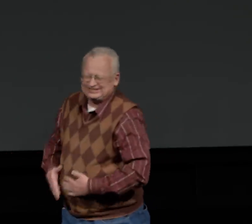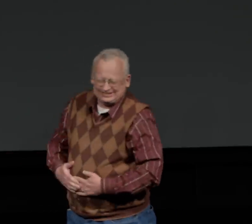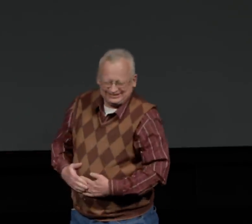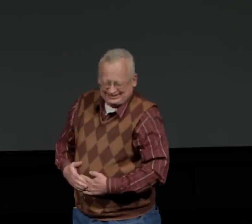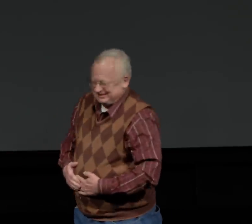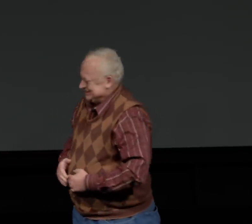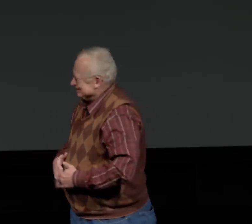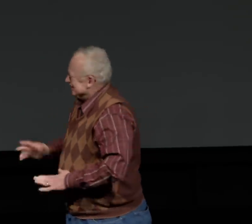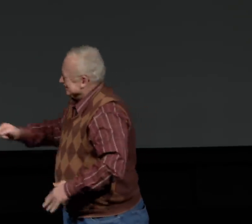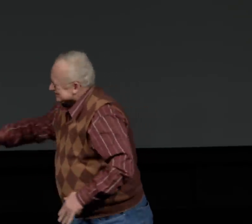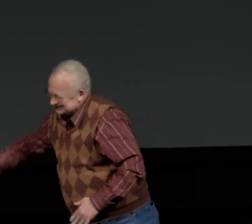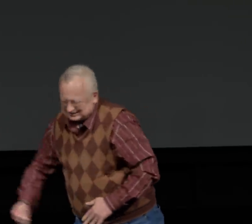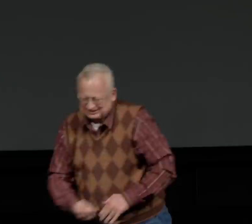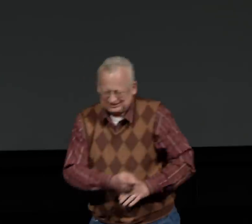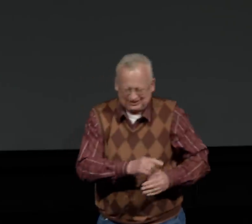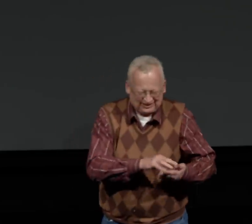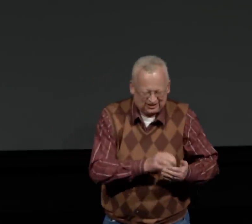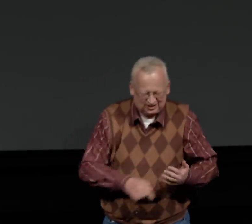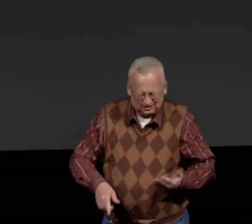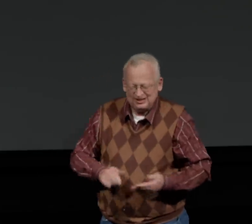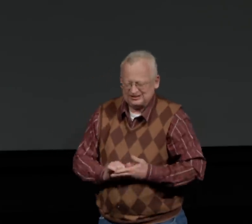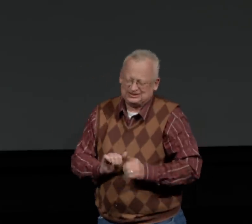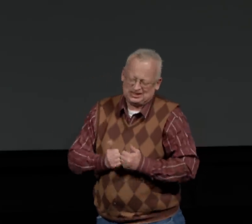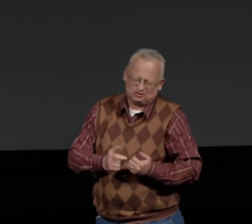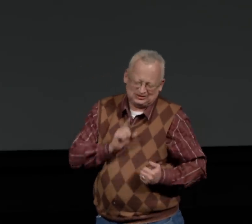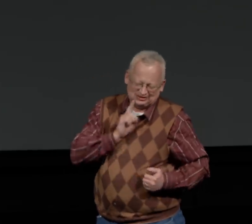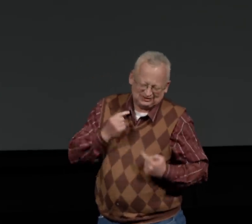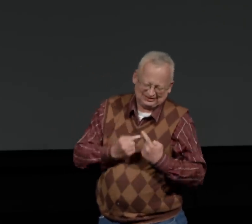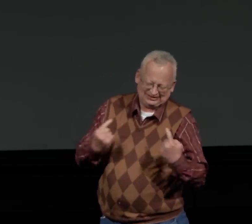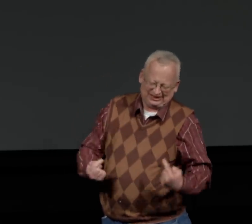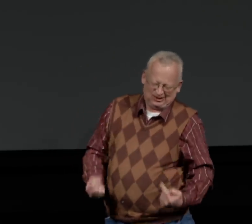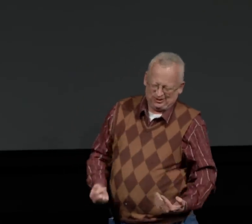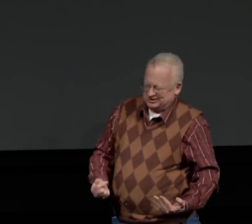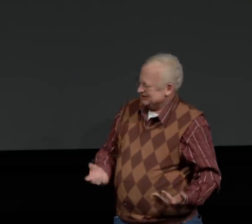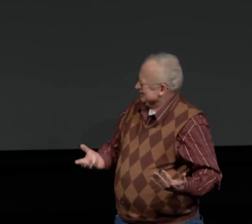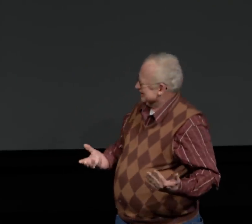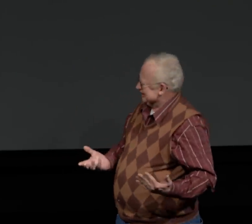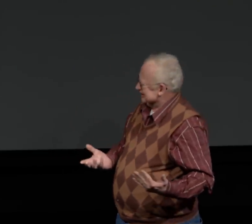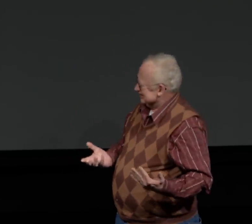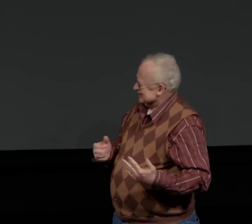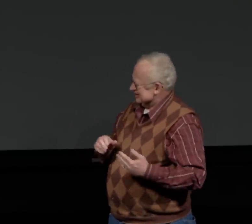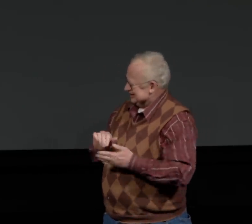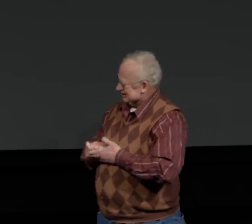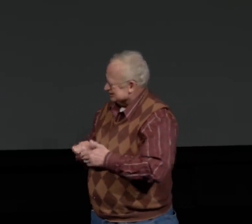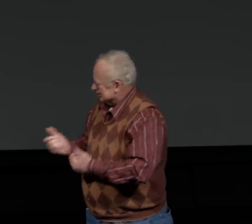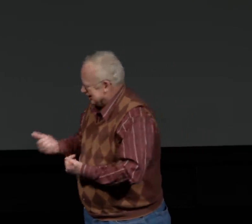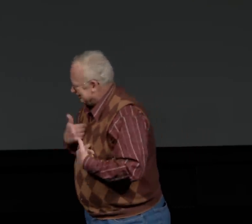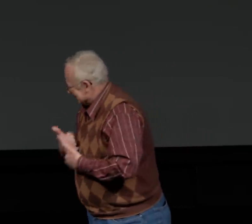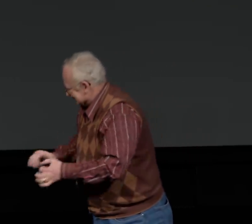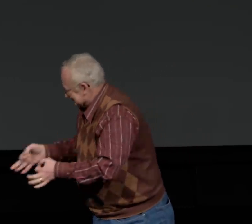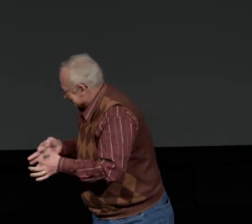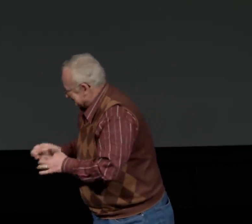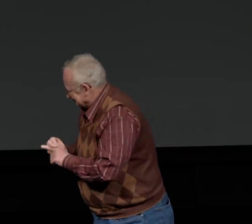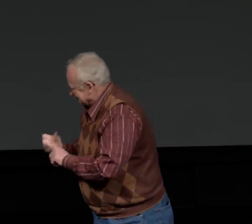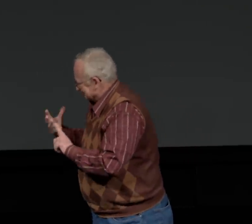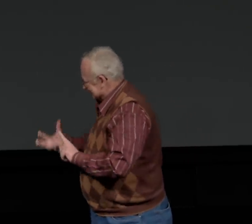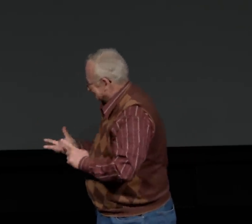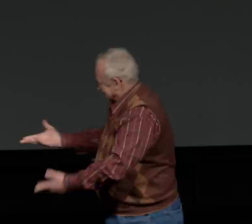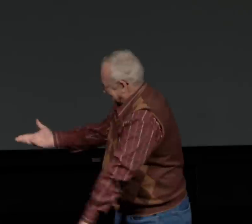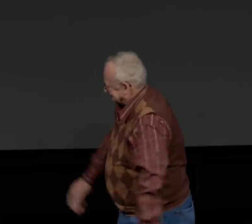And bringing the signs that they were learning to Waco. They were called deaf sinners, so to speak,